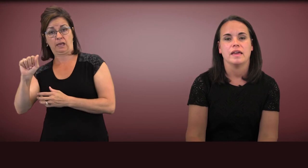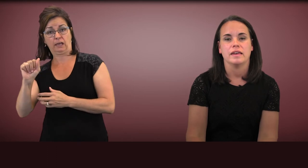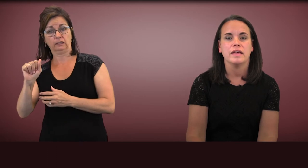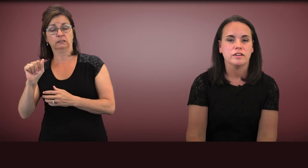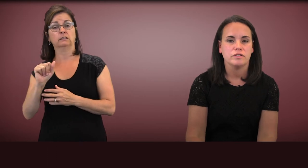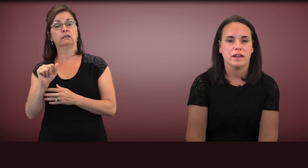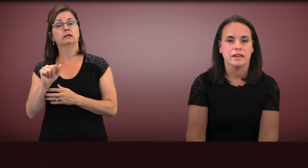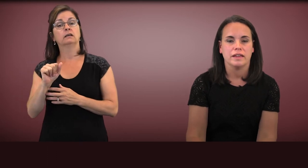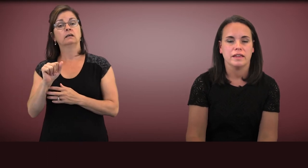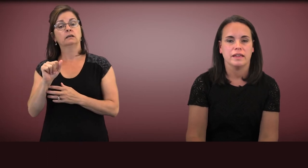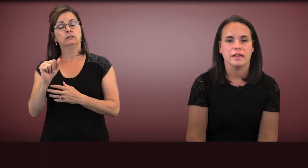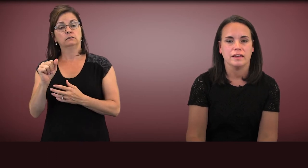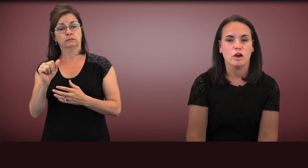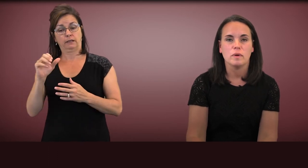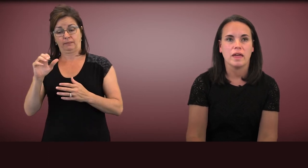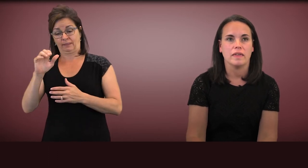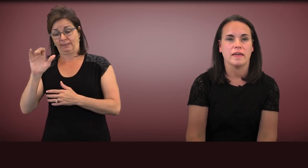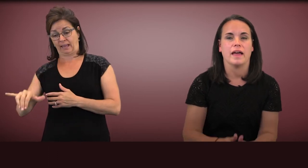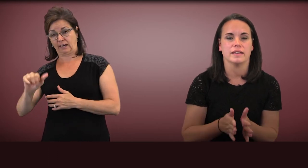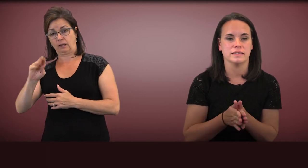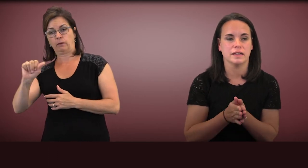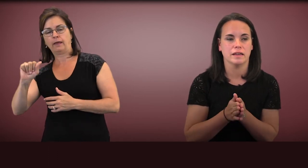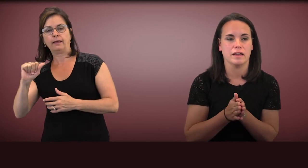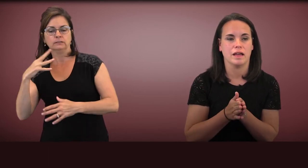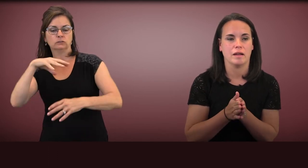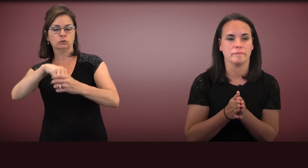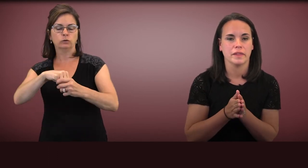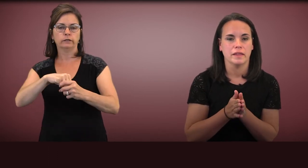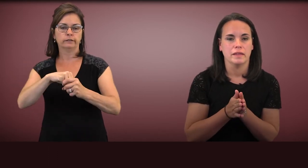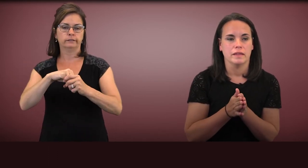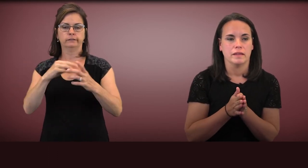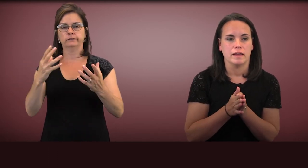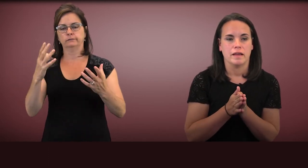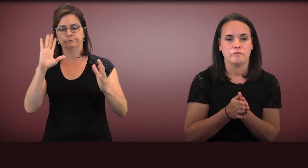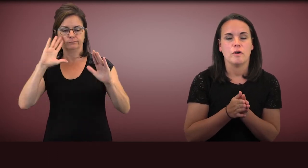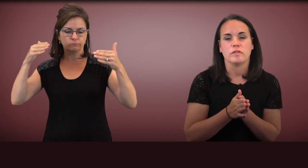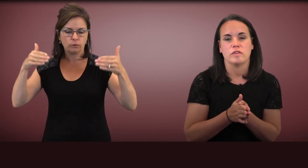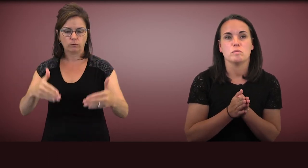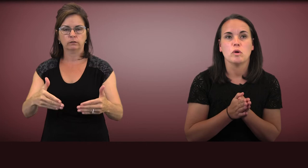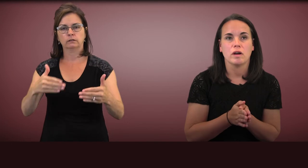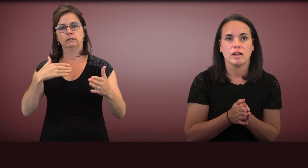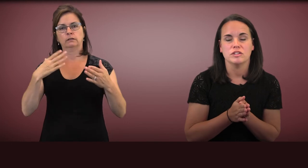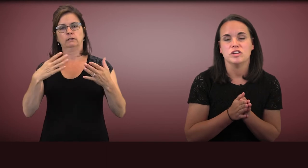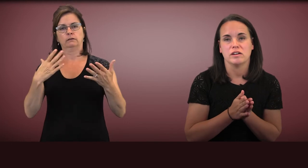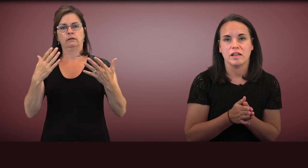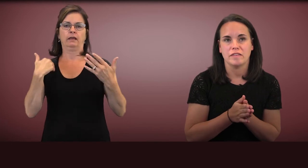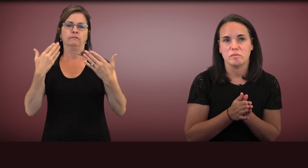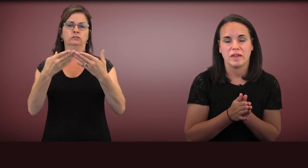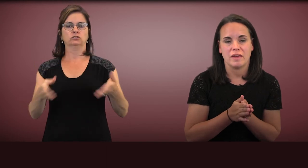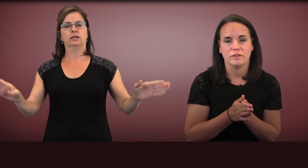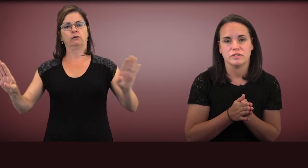and integrate it in a way that focuses more on generalizing behaviors